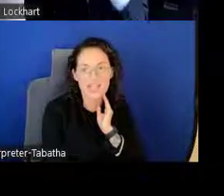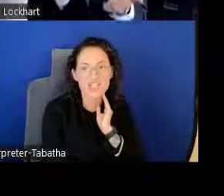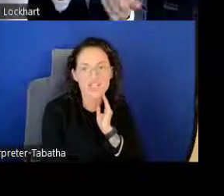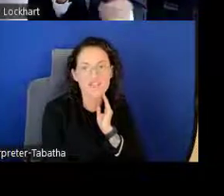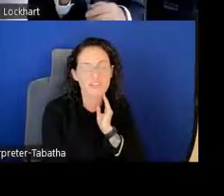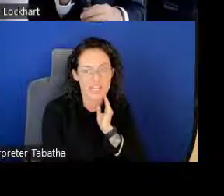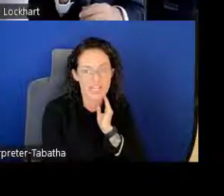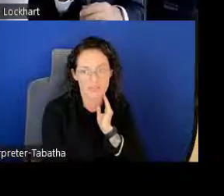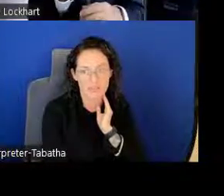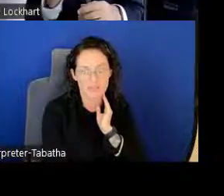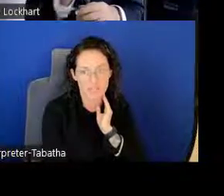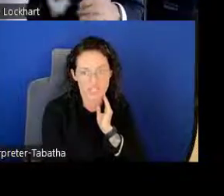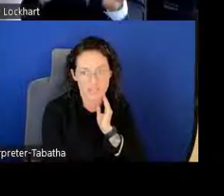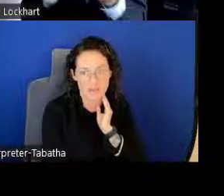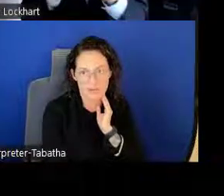to your financial information.